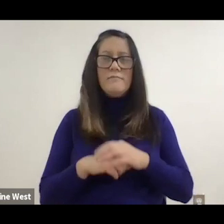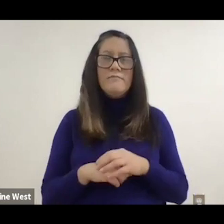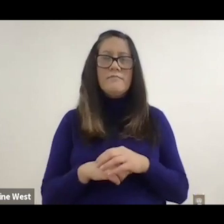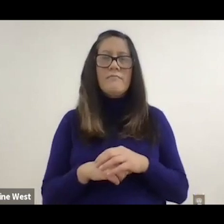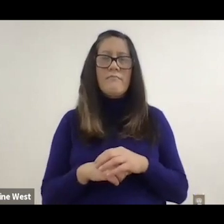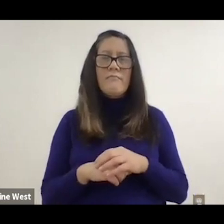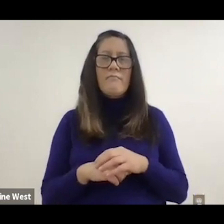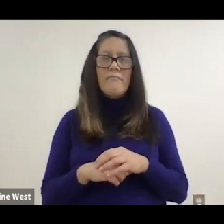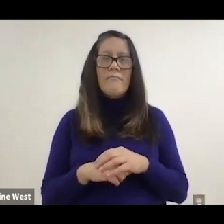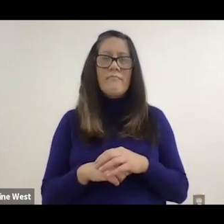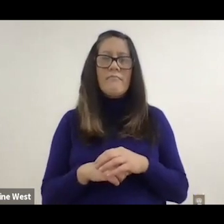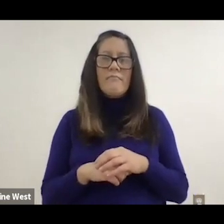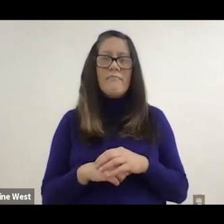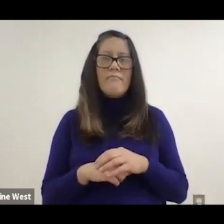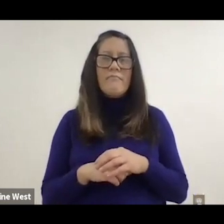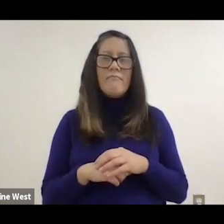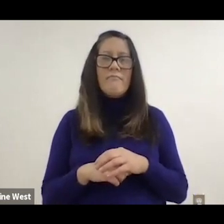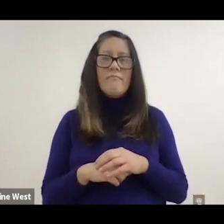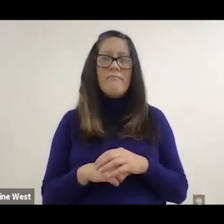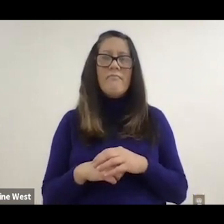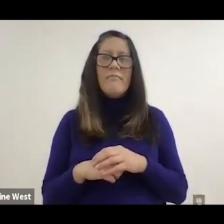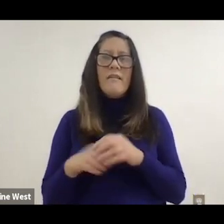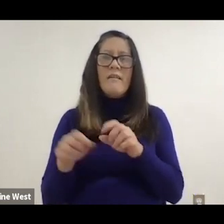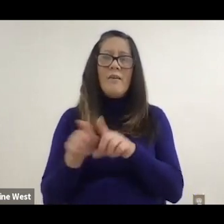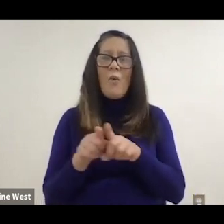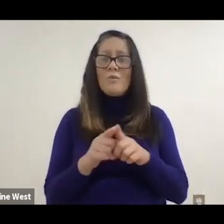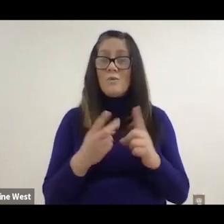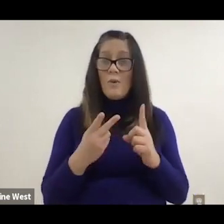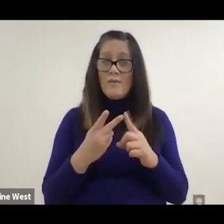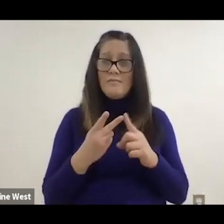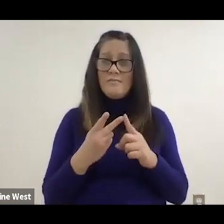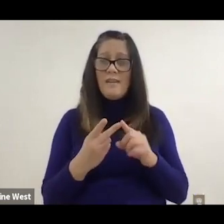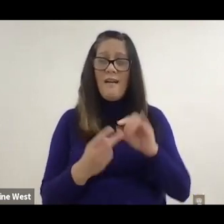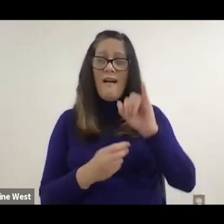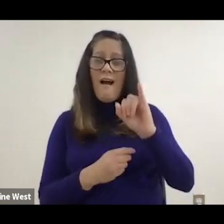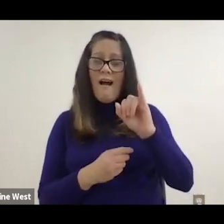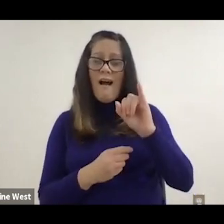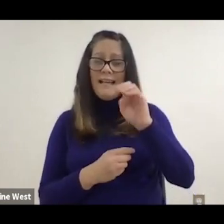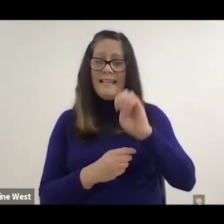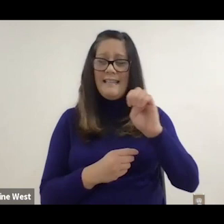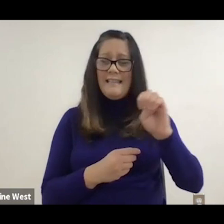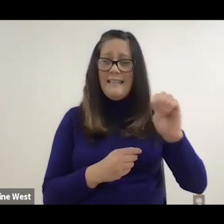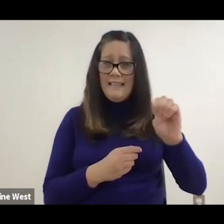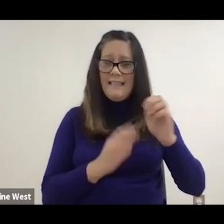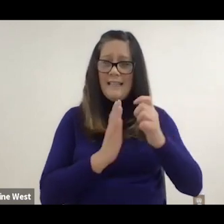The other image in here is the cover of IEEE spectrum, IEEE's The institute for electrical